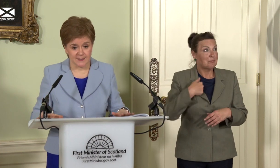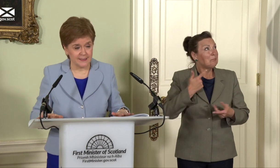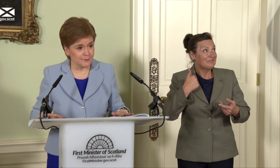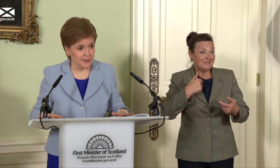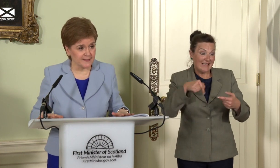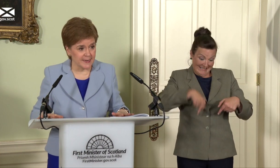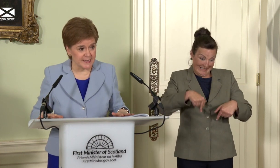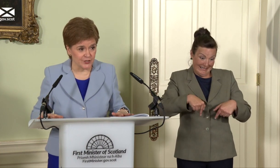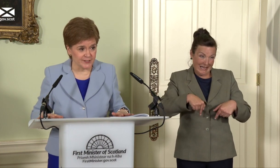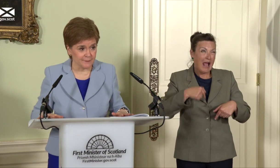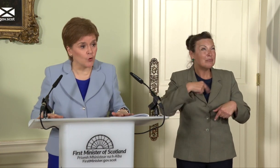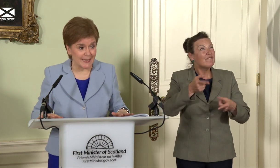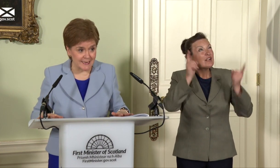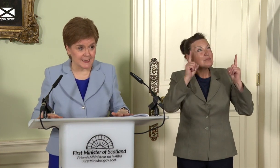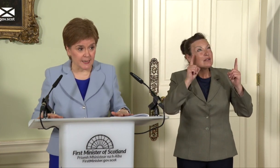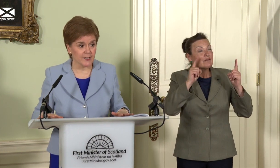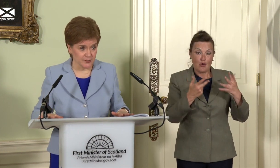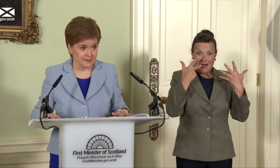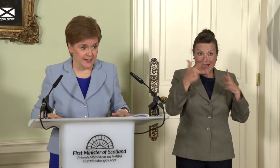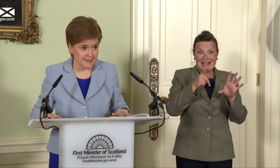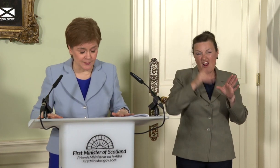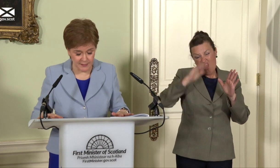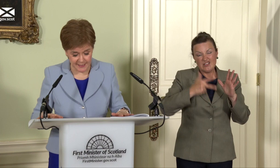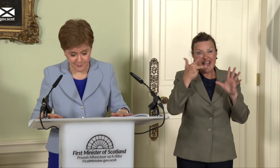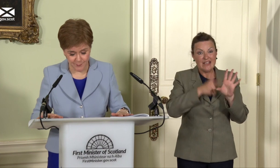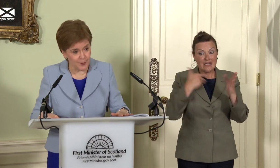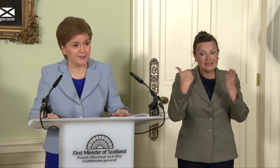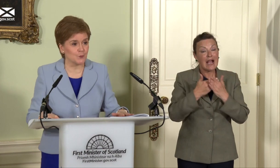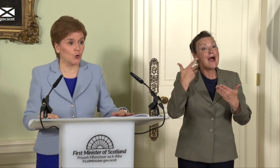here for less than eight years. I’ve fought eight elections in that time, and my party has won all